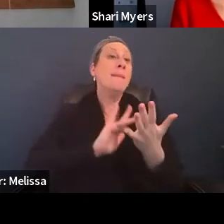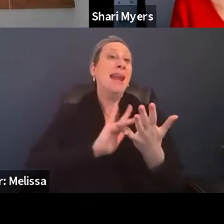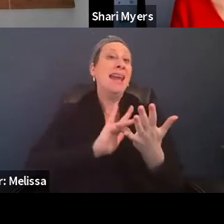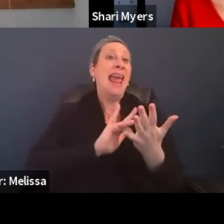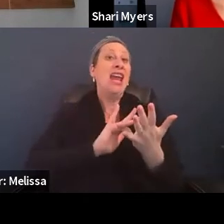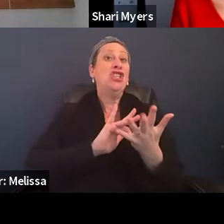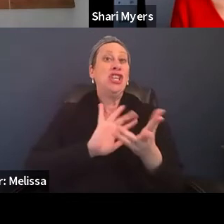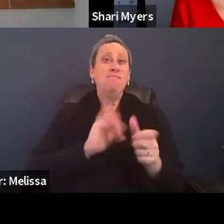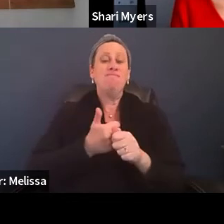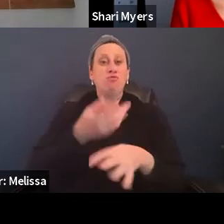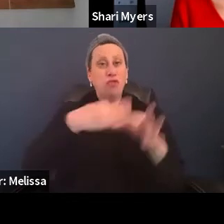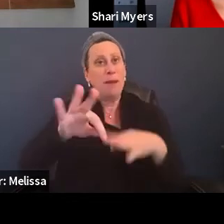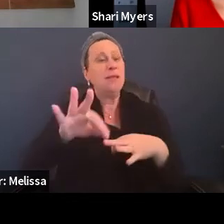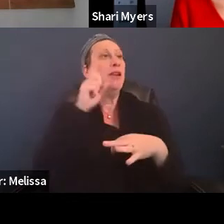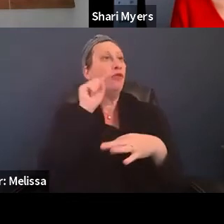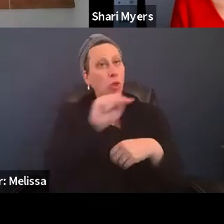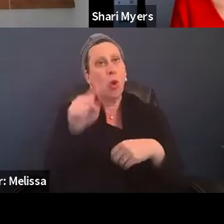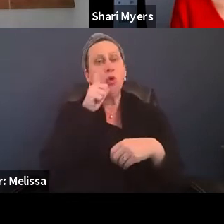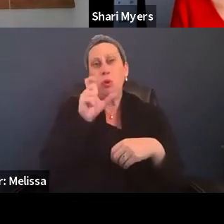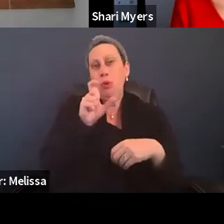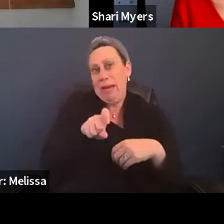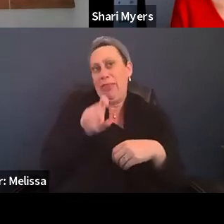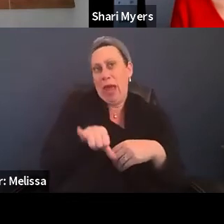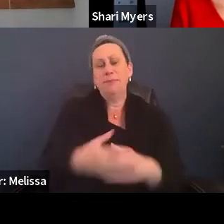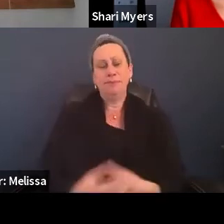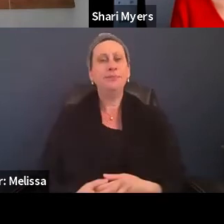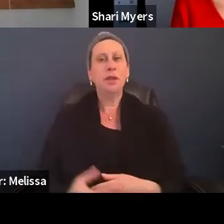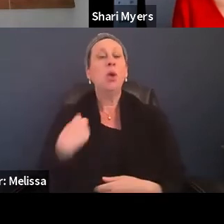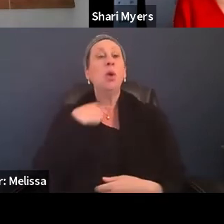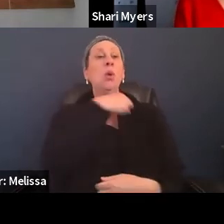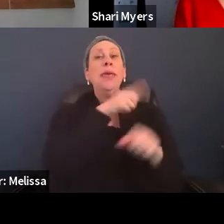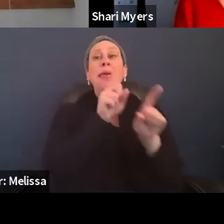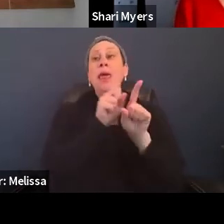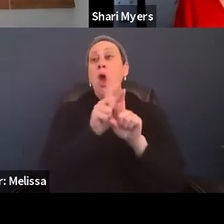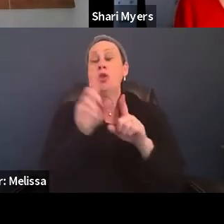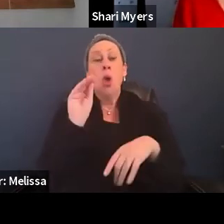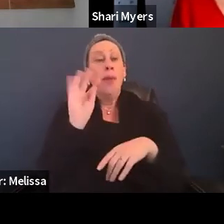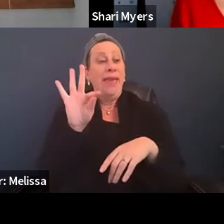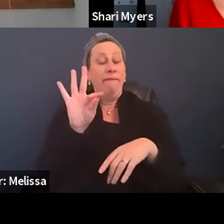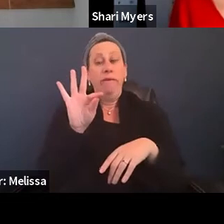for those who need that sort of thing. We also, if they've been working